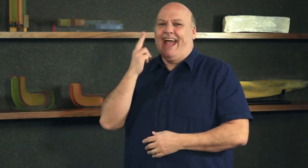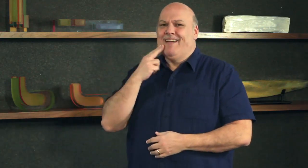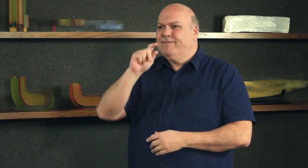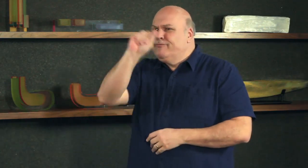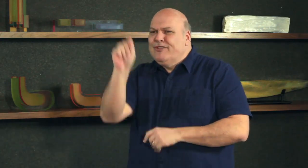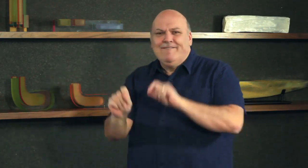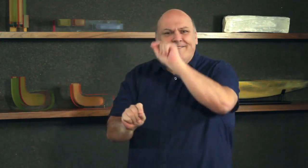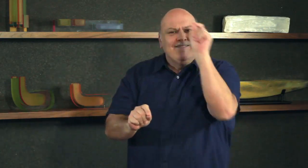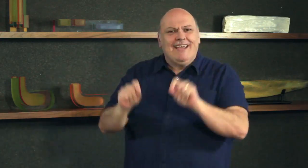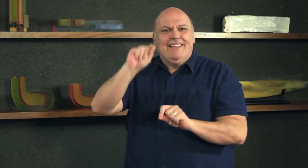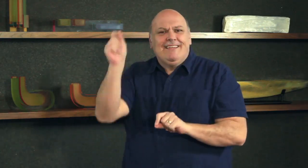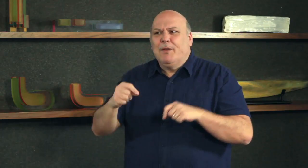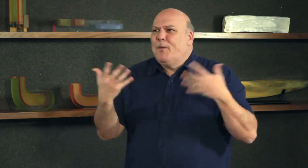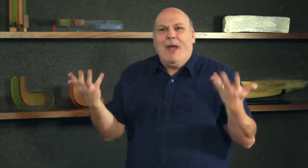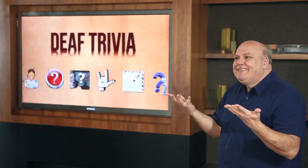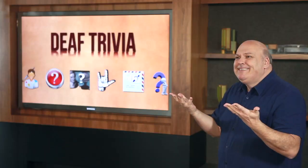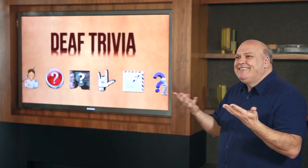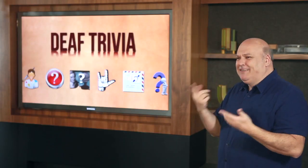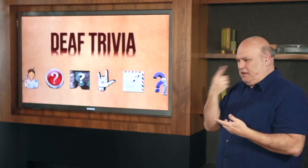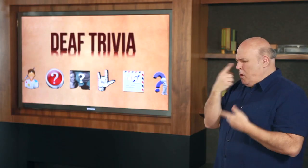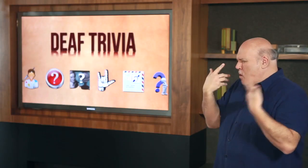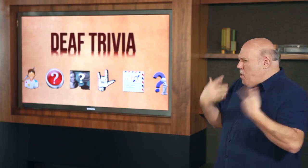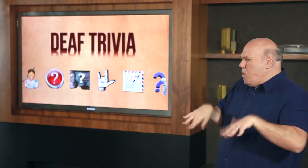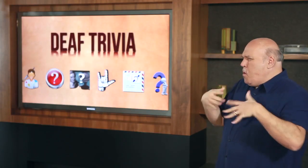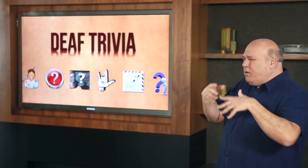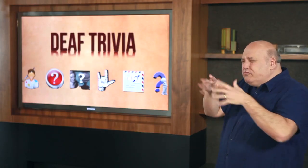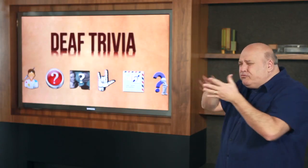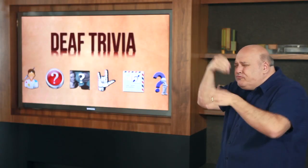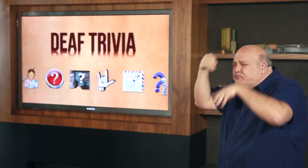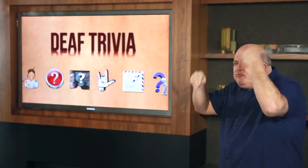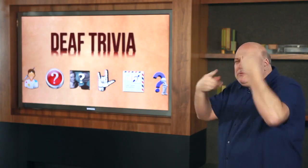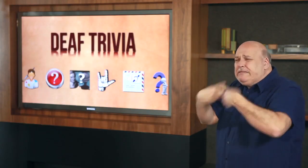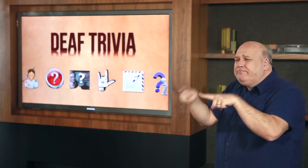Tristan! I hope today’s Deaf Trivia report will